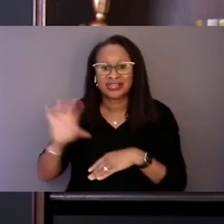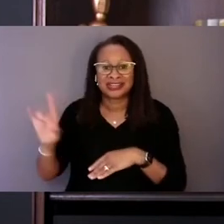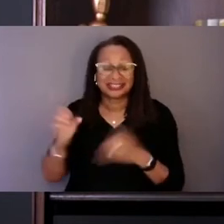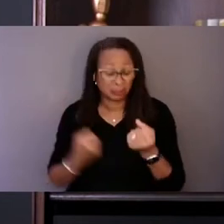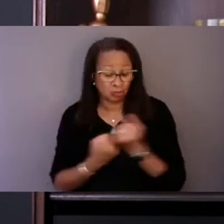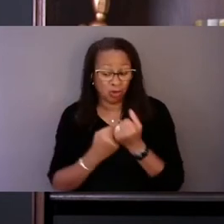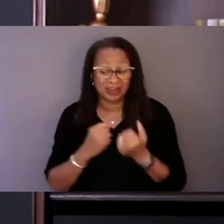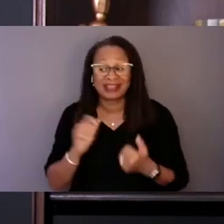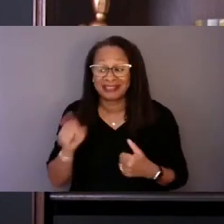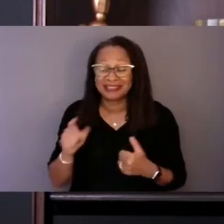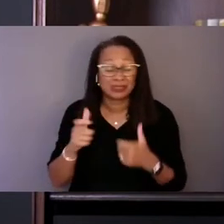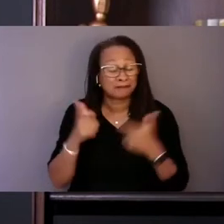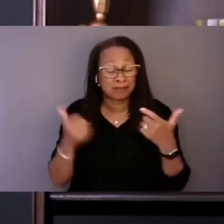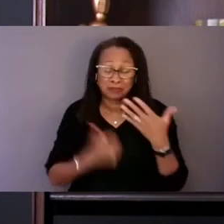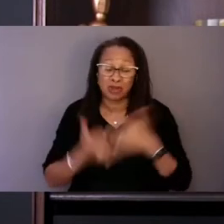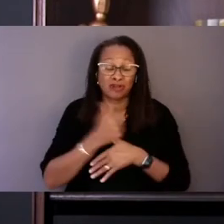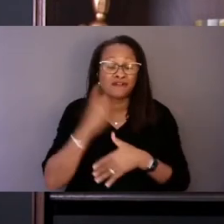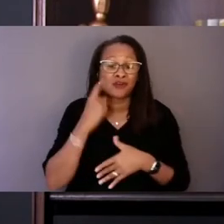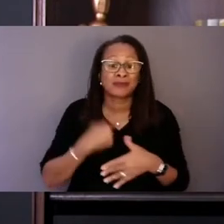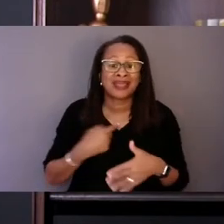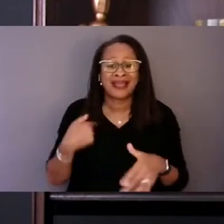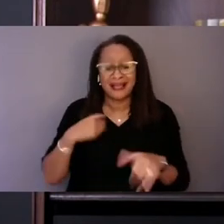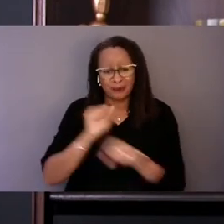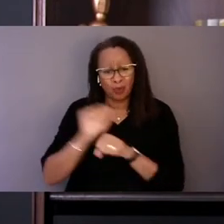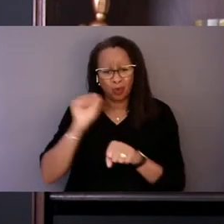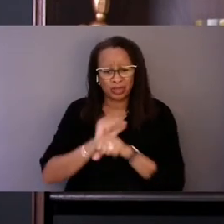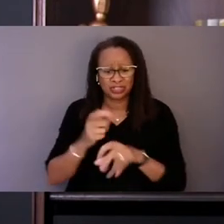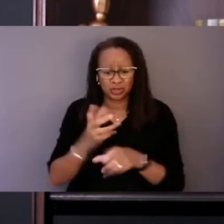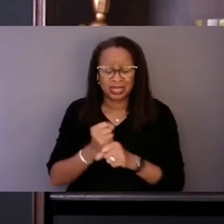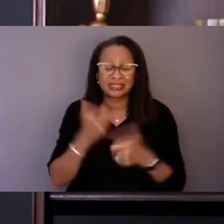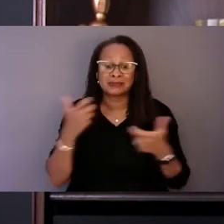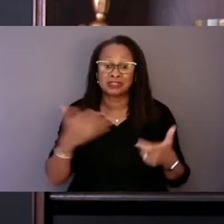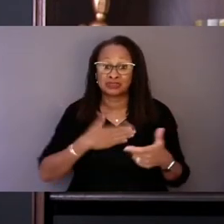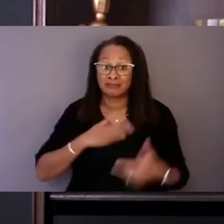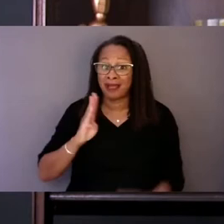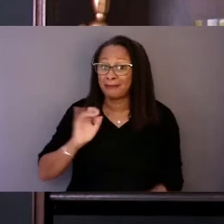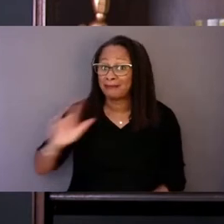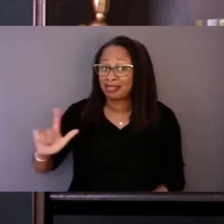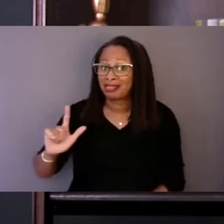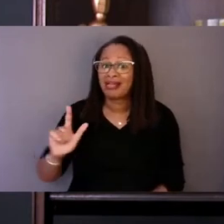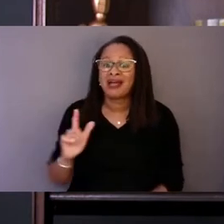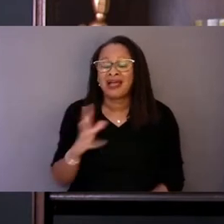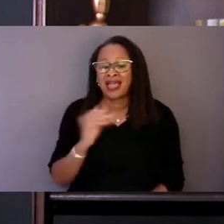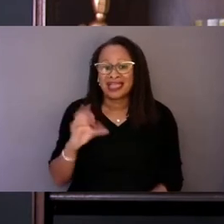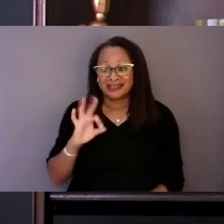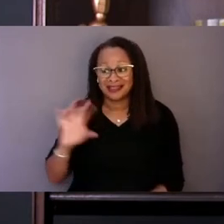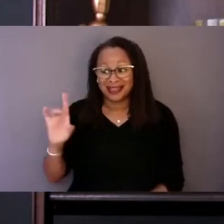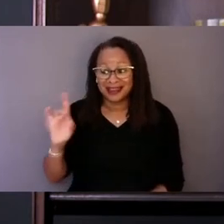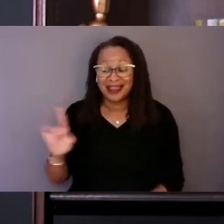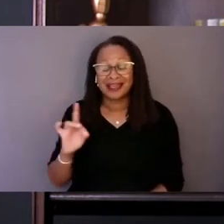and not only am I working to get as much of my bill, the 988 Implementation Act, to the president's desk,